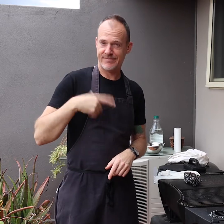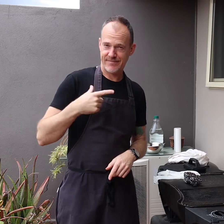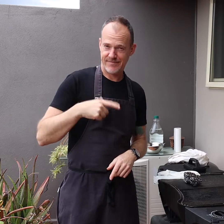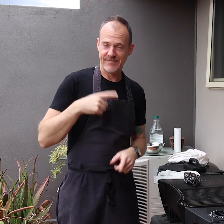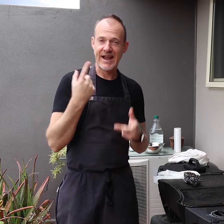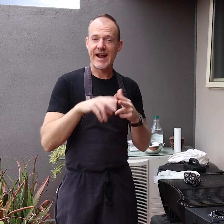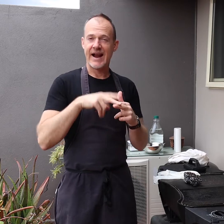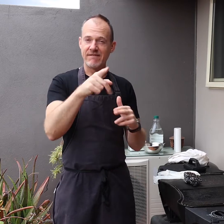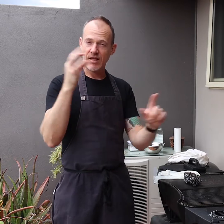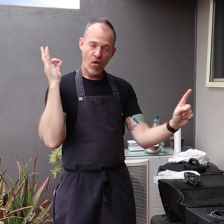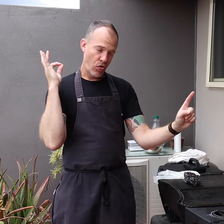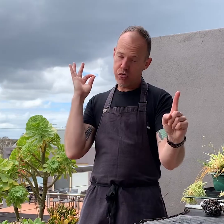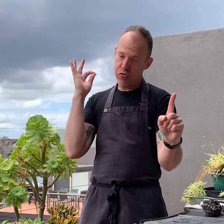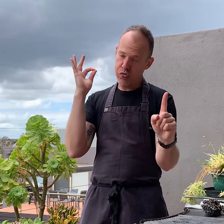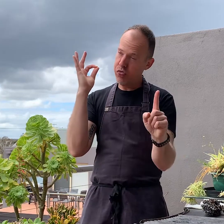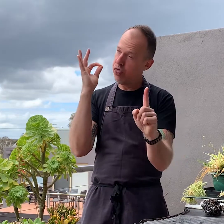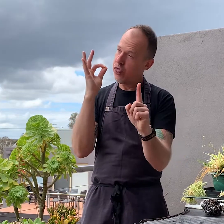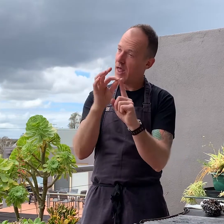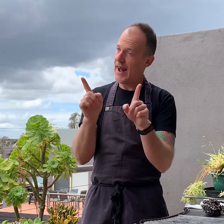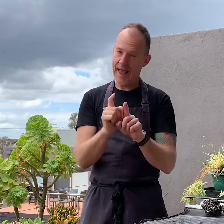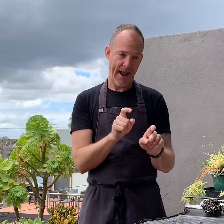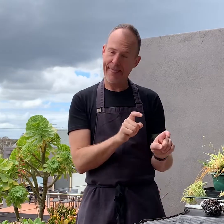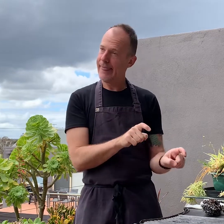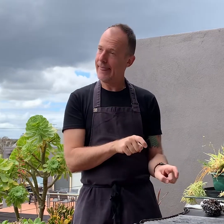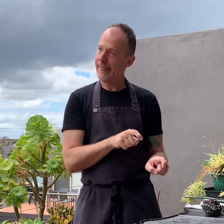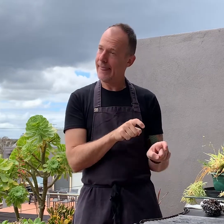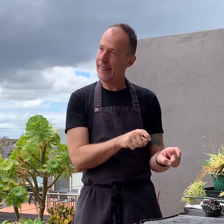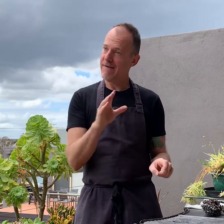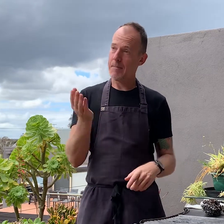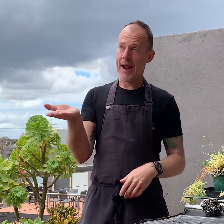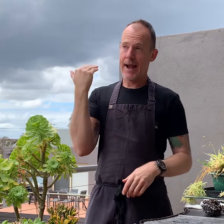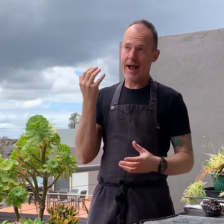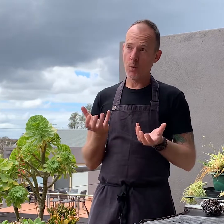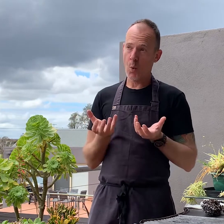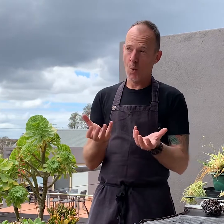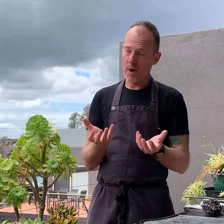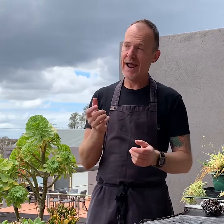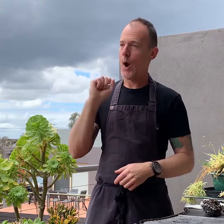If you have not cooked on your BBQ for a long time, and have left it standing,